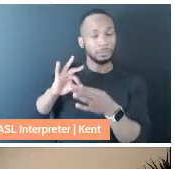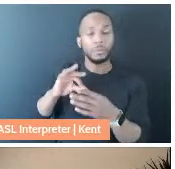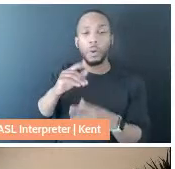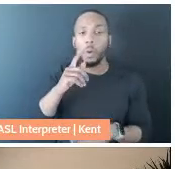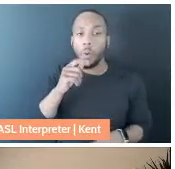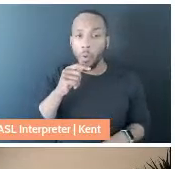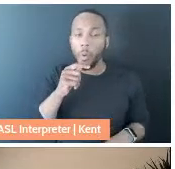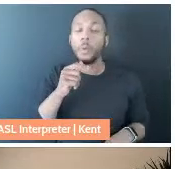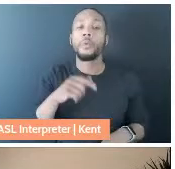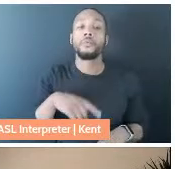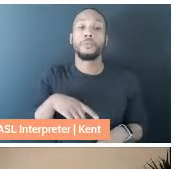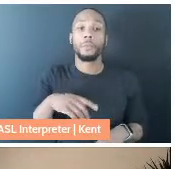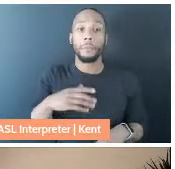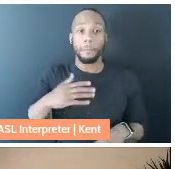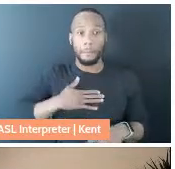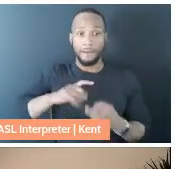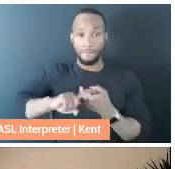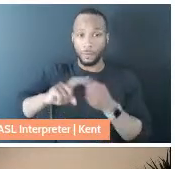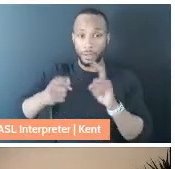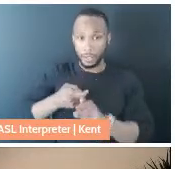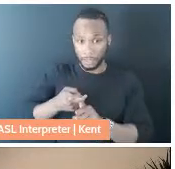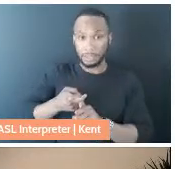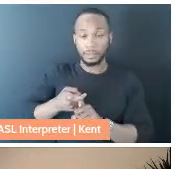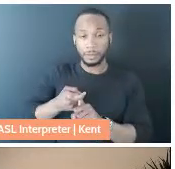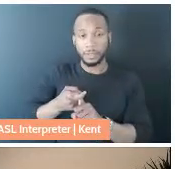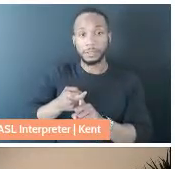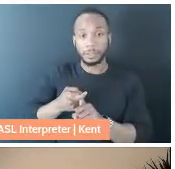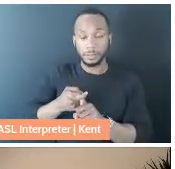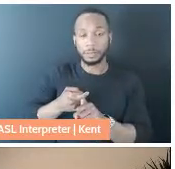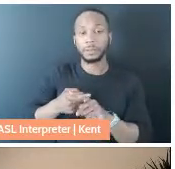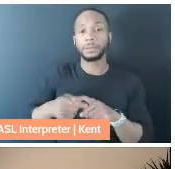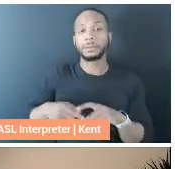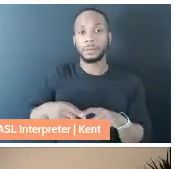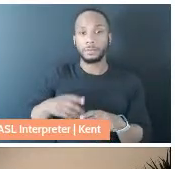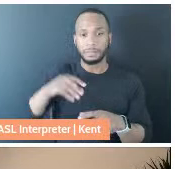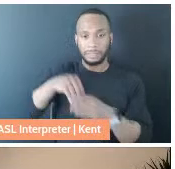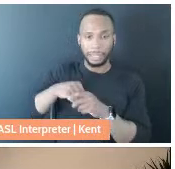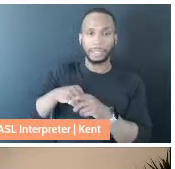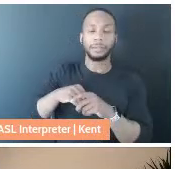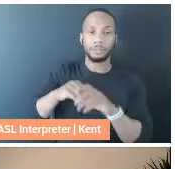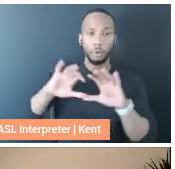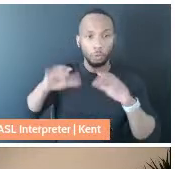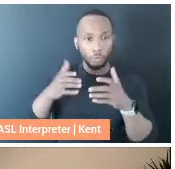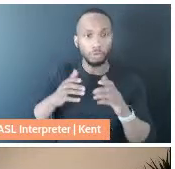were my friends with whom I was on group chats frantically trying to figure out